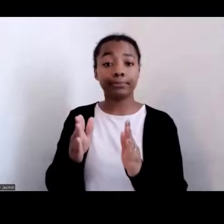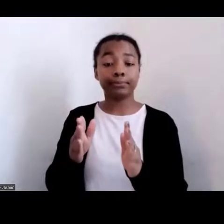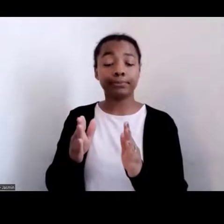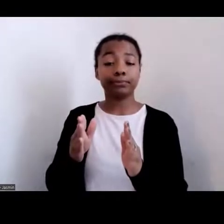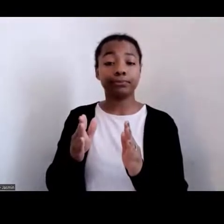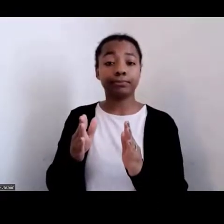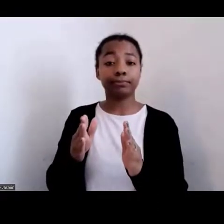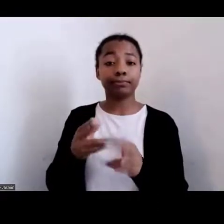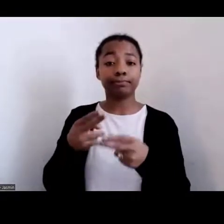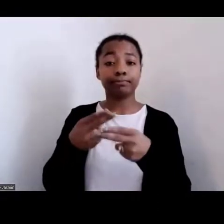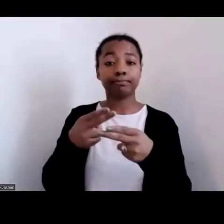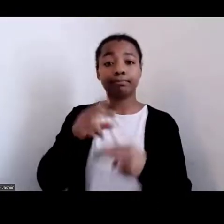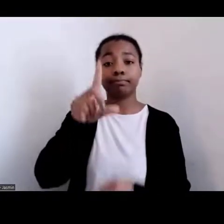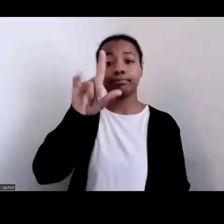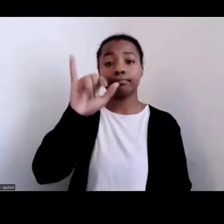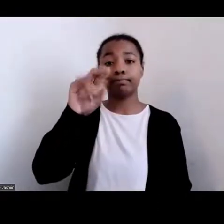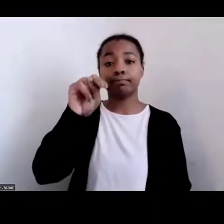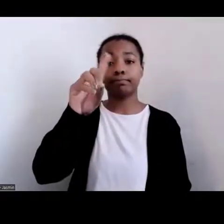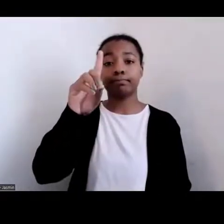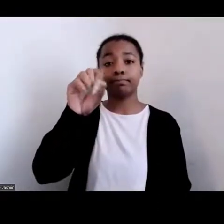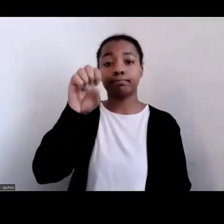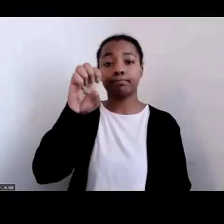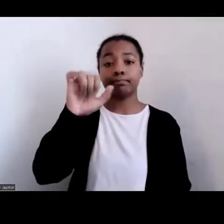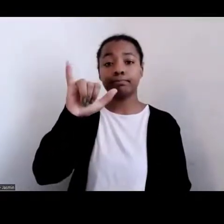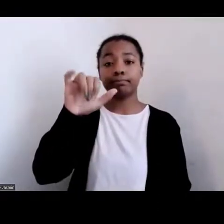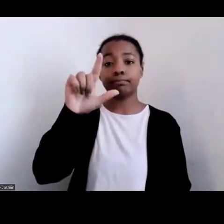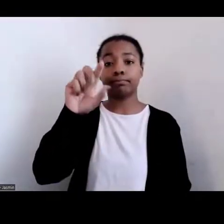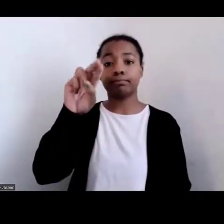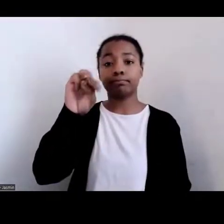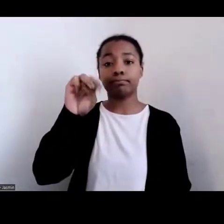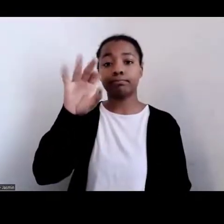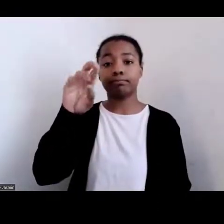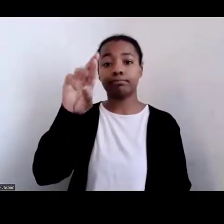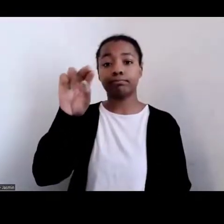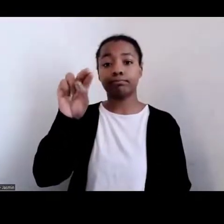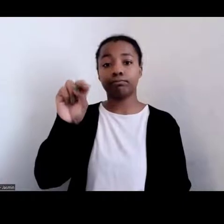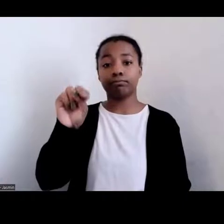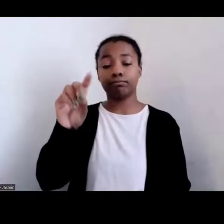here -- Lindsey Lunsford, Melvin Arthur, and Christine Porter.